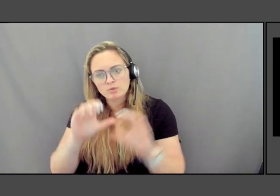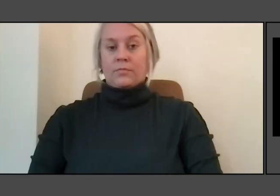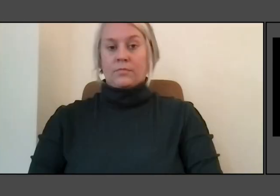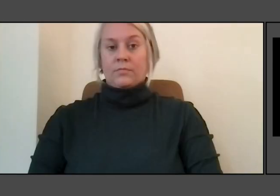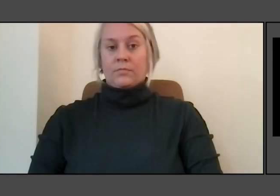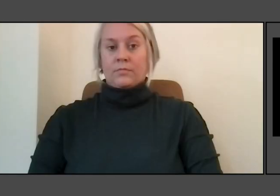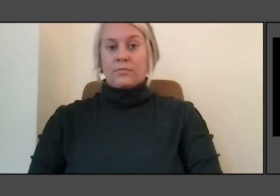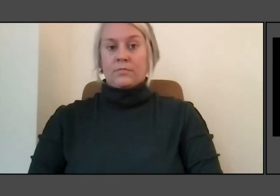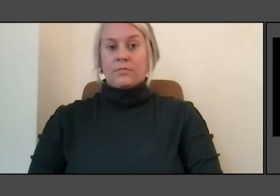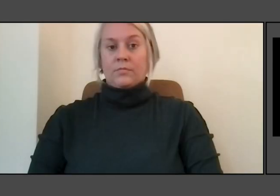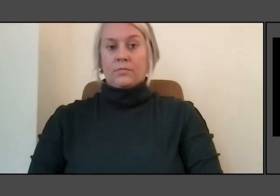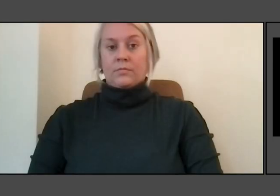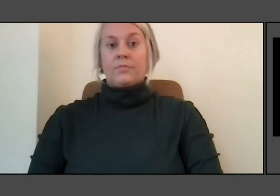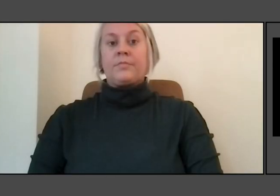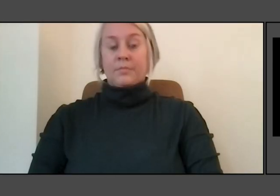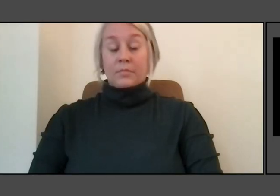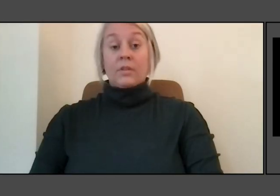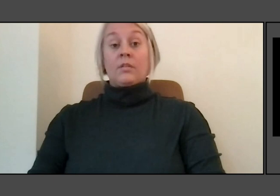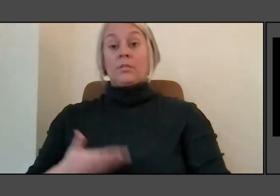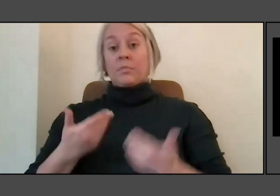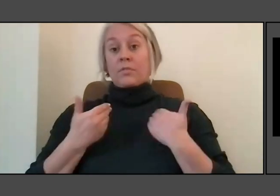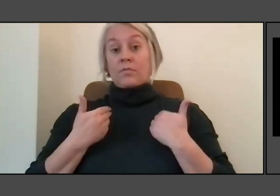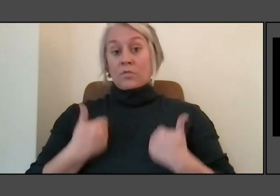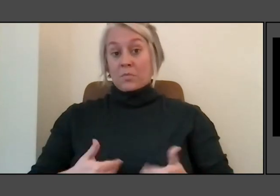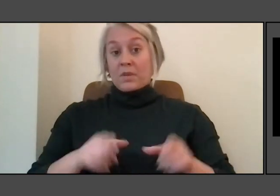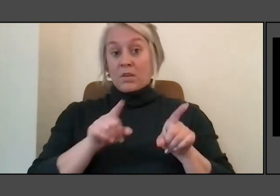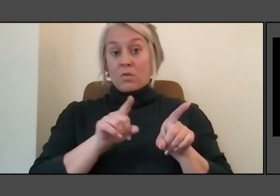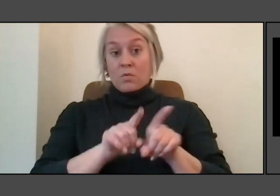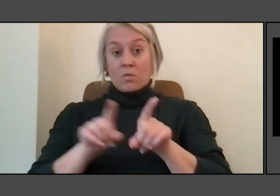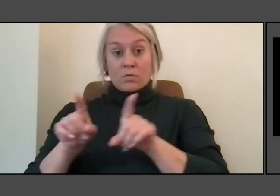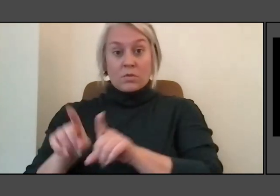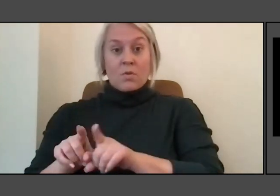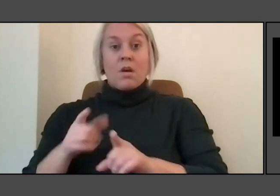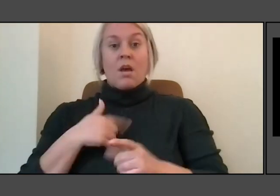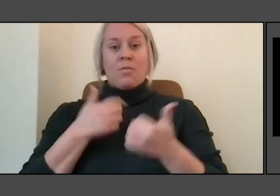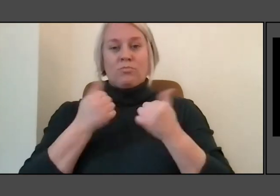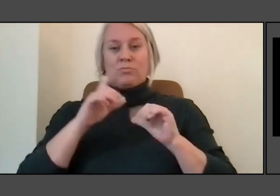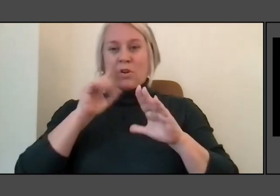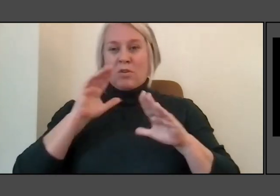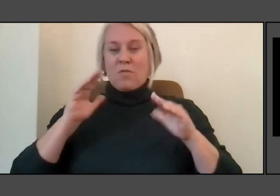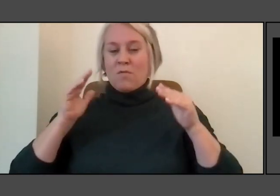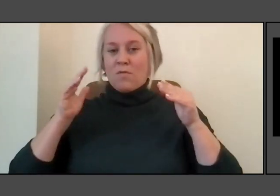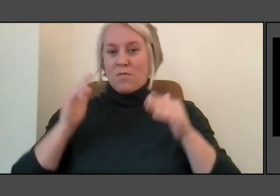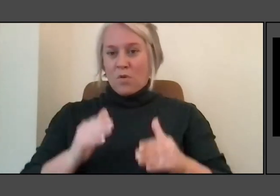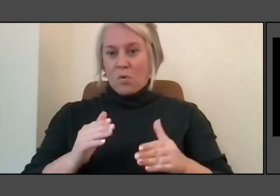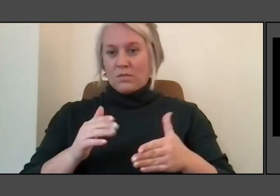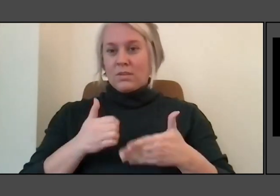But for me as well, I'm really trying to focus you on the main drivers of climate change.